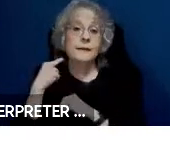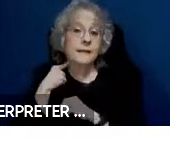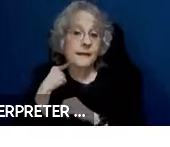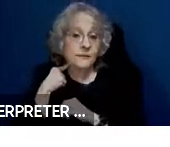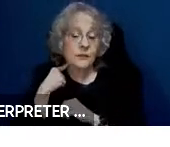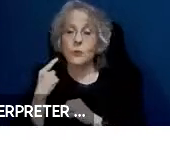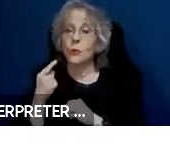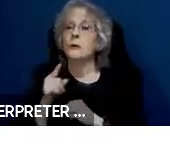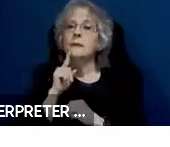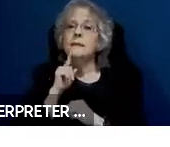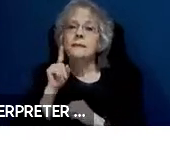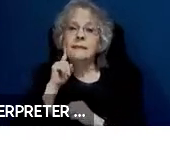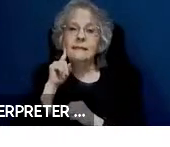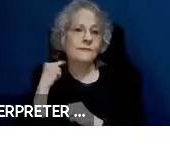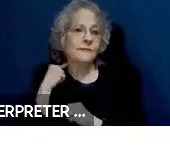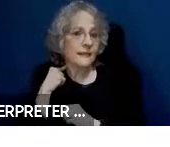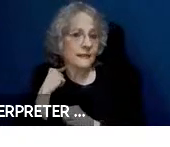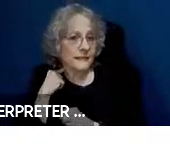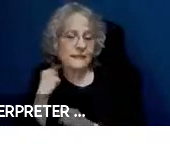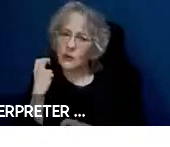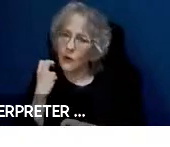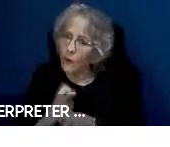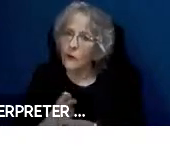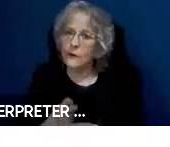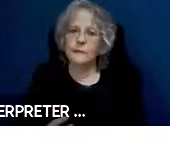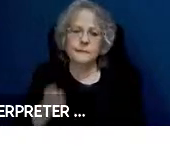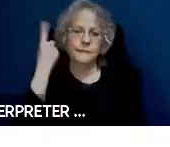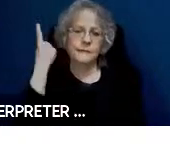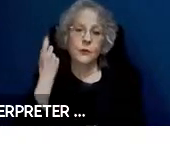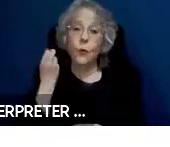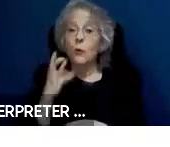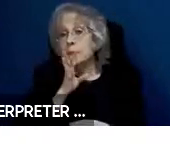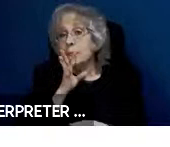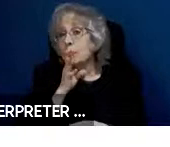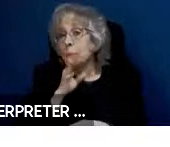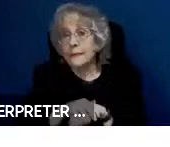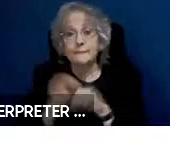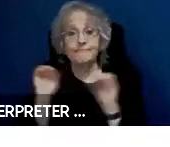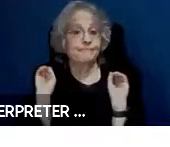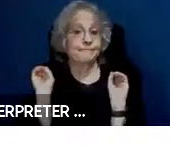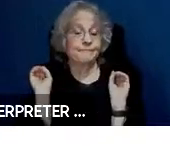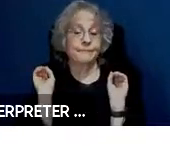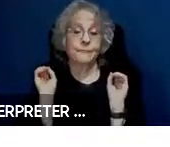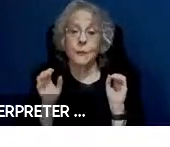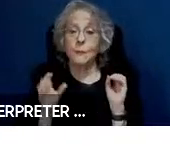that it can't be understood or they may not speak English. They may speak another language clearly